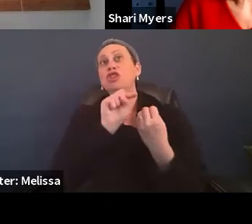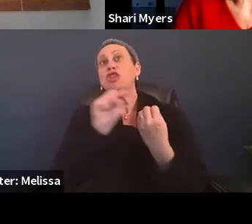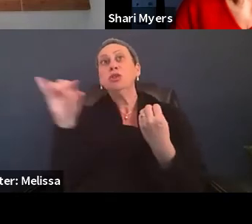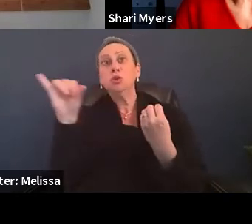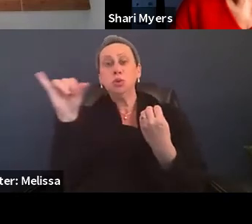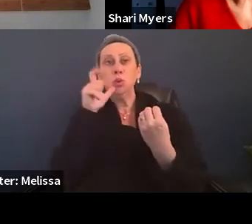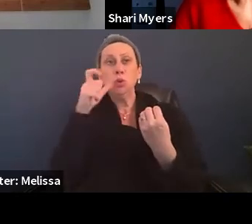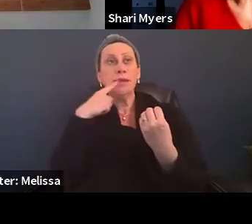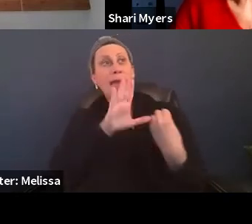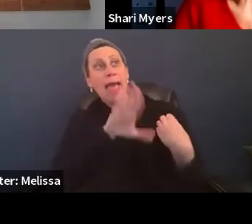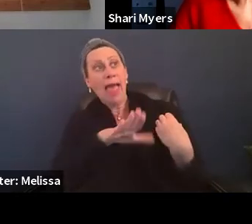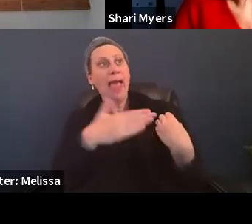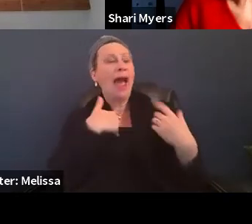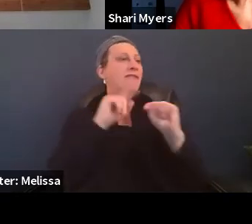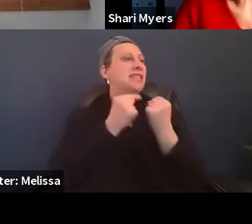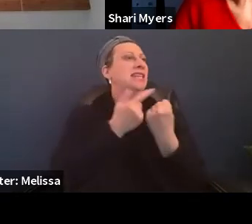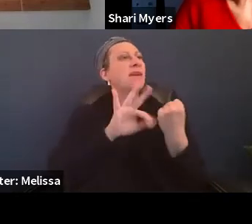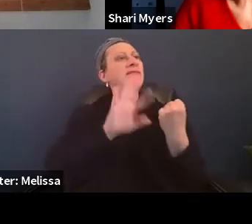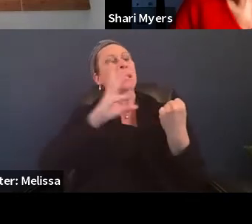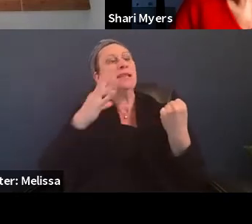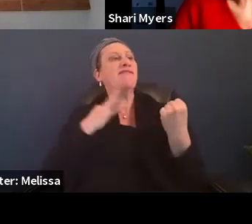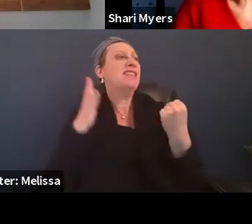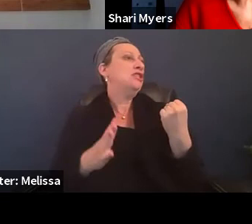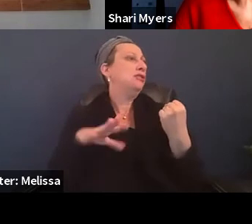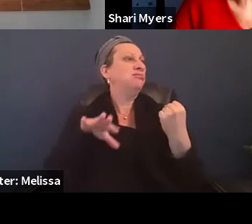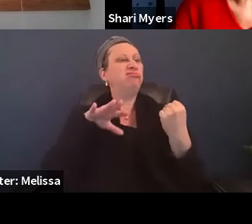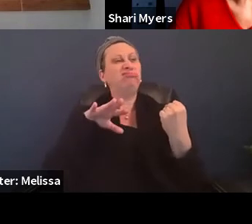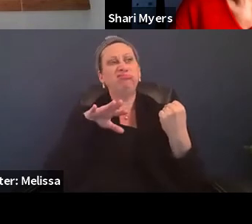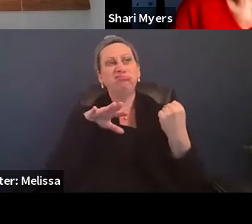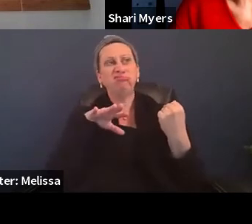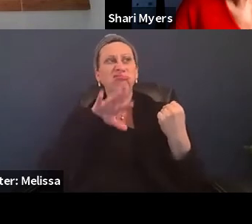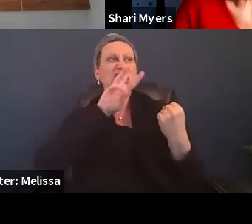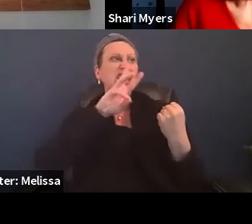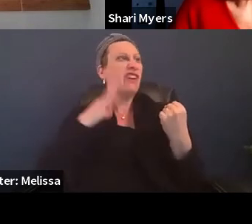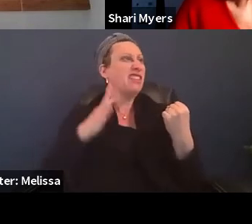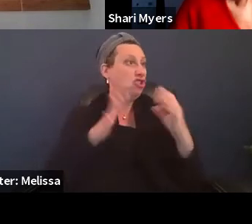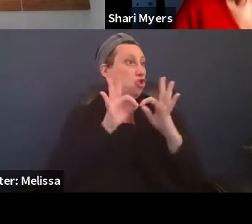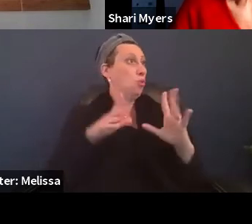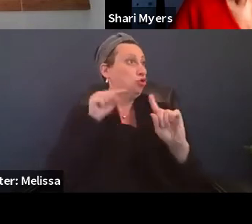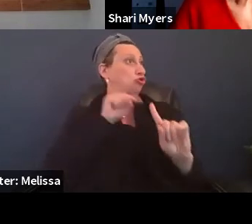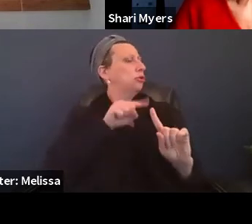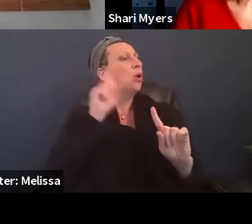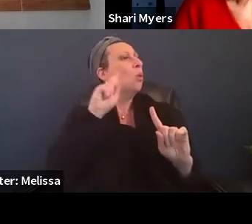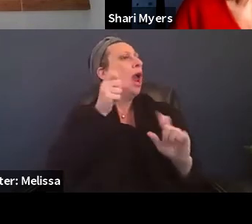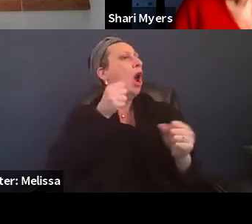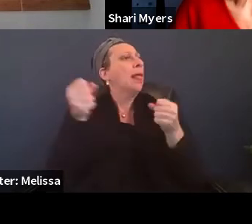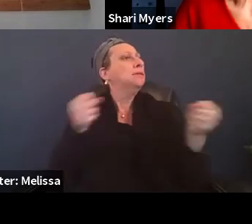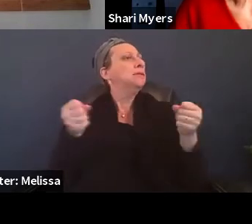"Hey, I have a team of six volunteer interpreters, ready to go, where do you want me to send them?" And those usually come from our centers